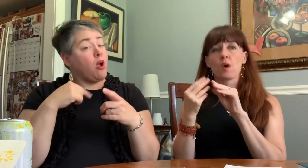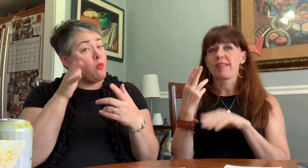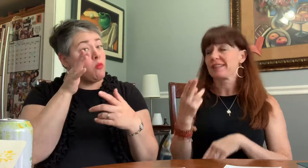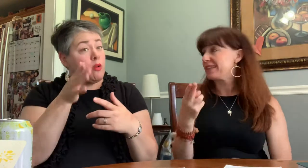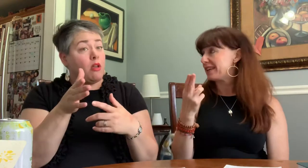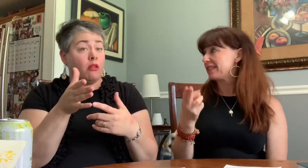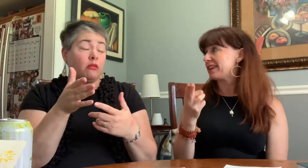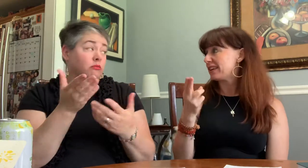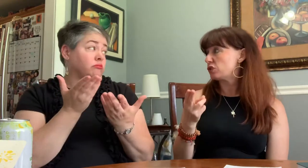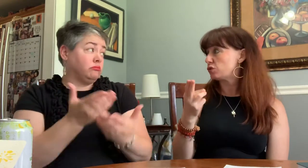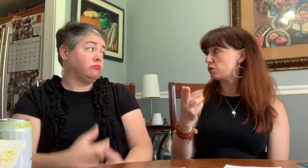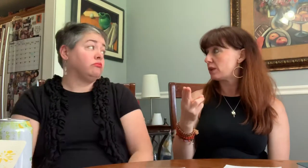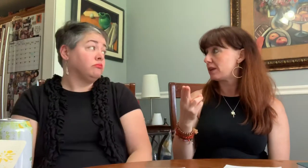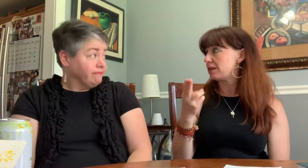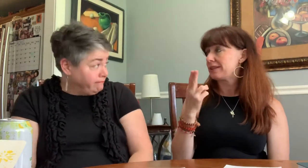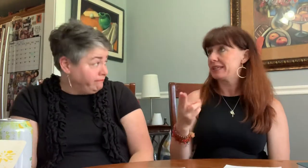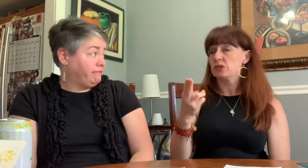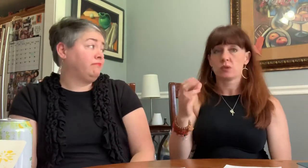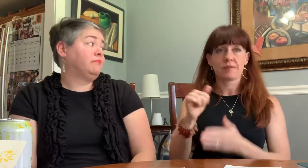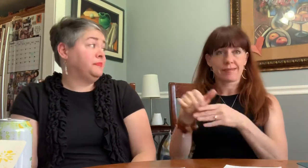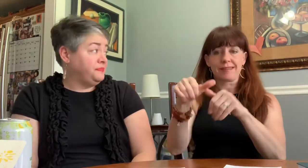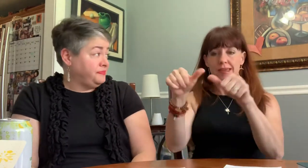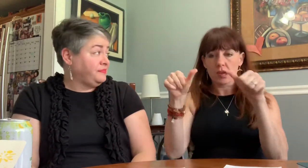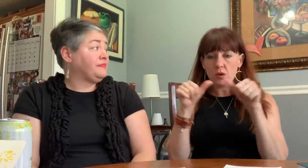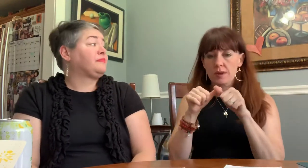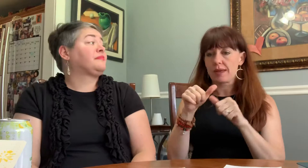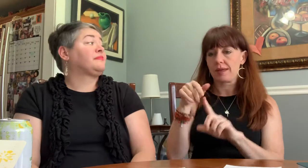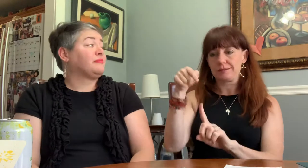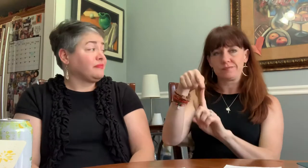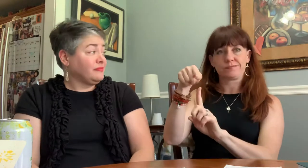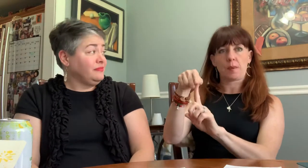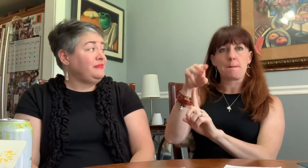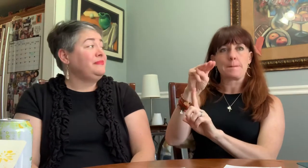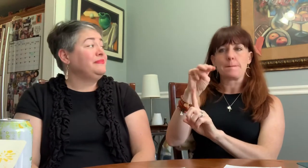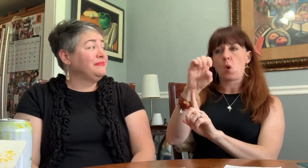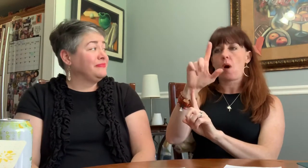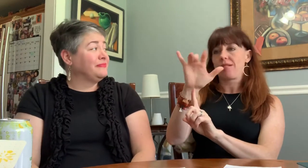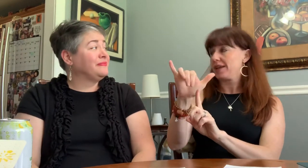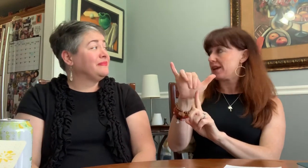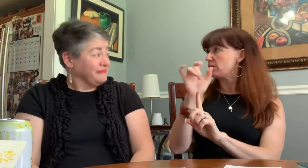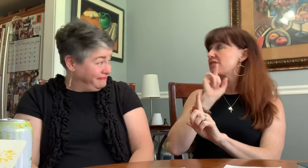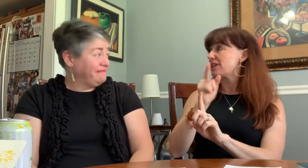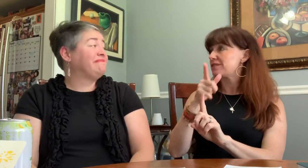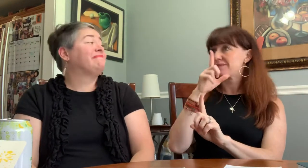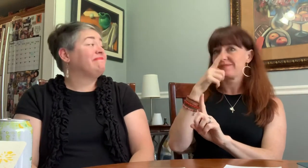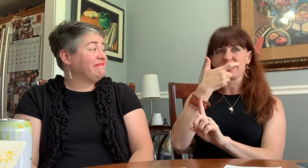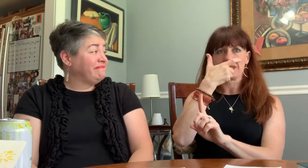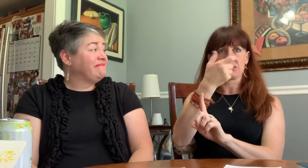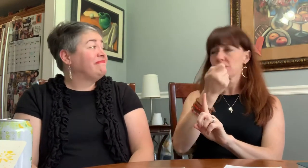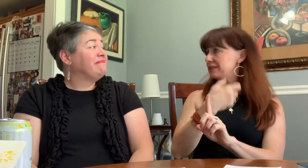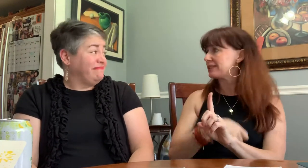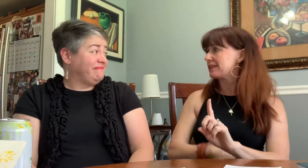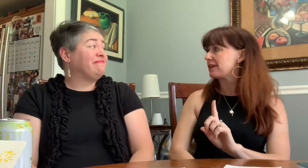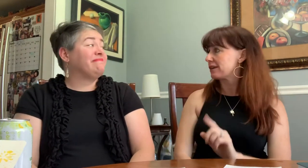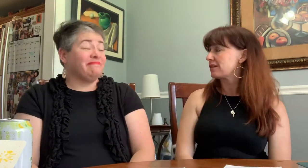Form what we learned, Molly was very interesting.